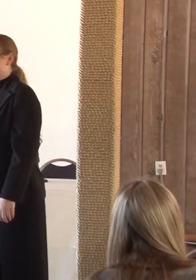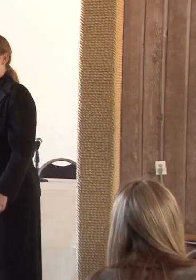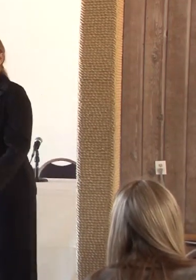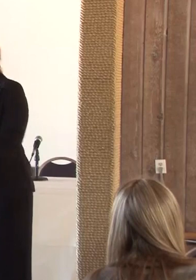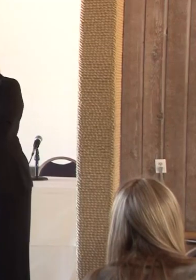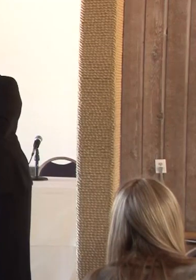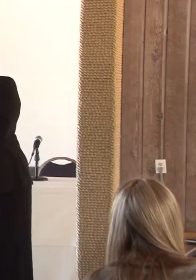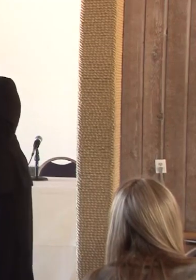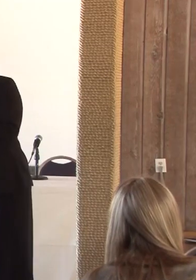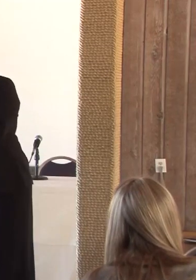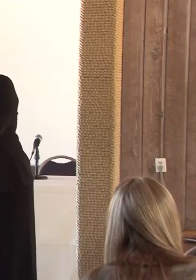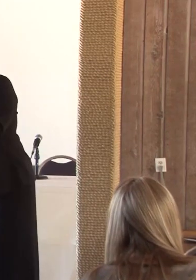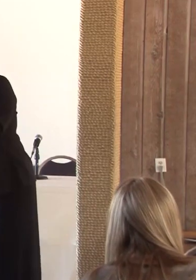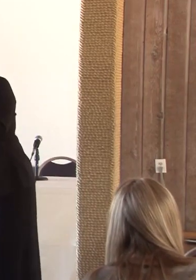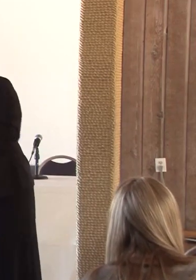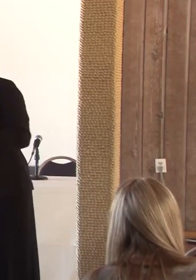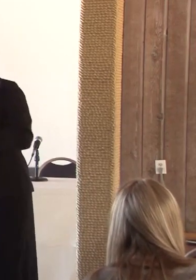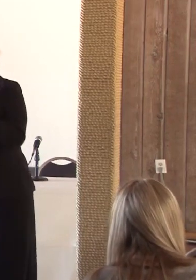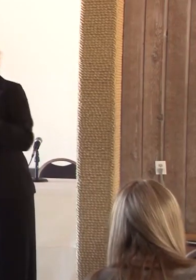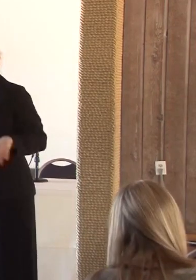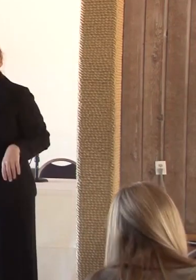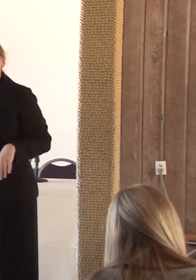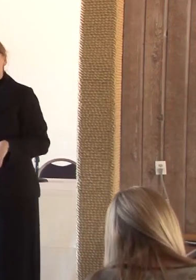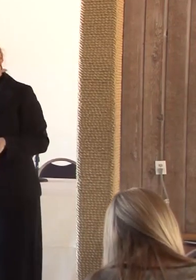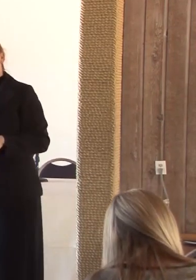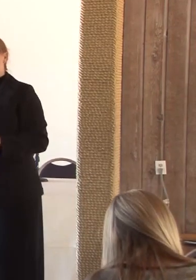And there's also free food in the self care room. So I guess that would